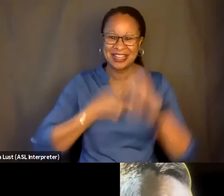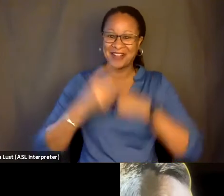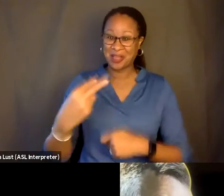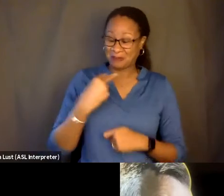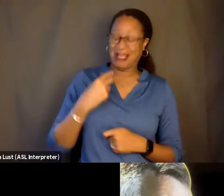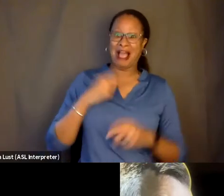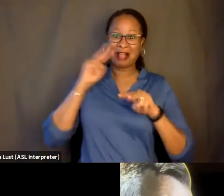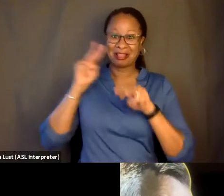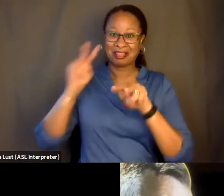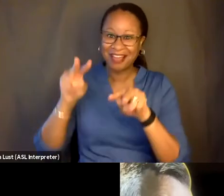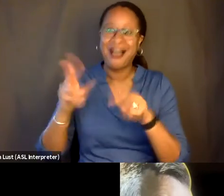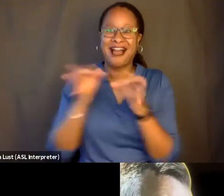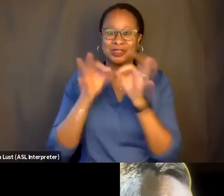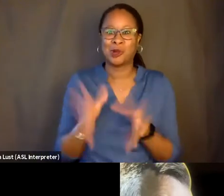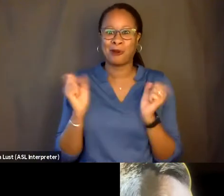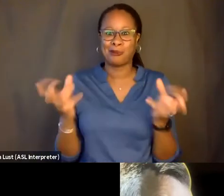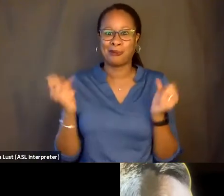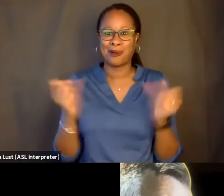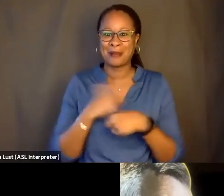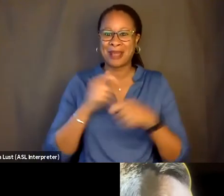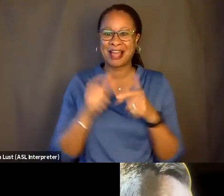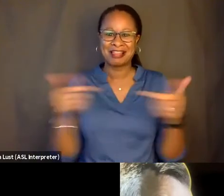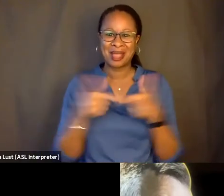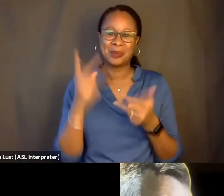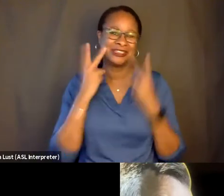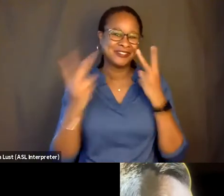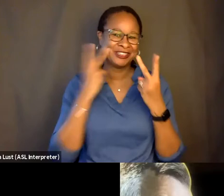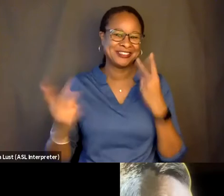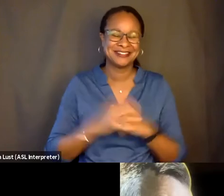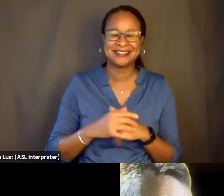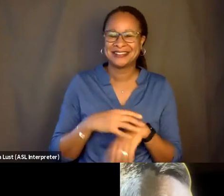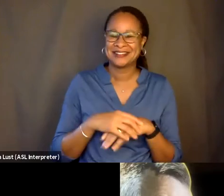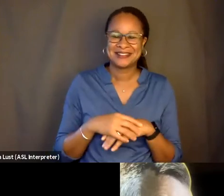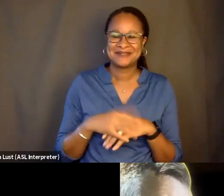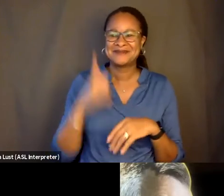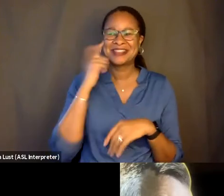I can look at Andrea making language visual. Because, like, I'm usually moving my own hands when I talk.